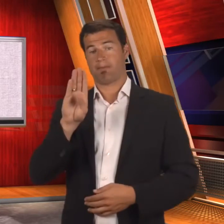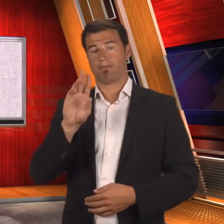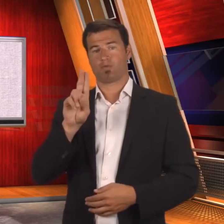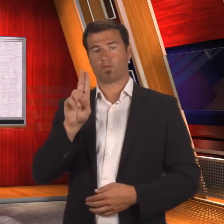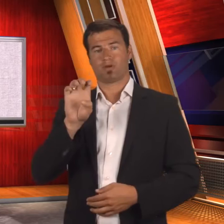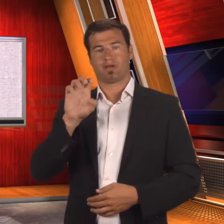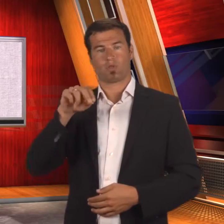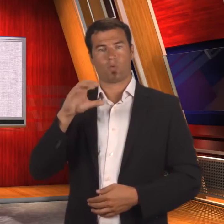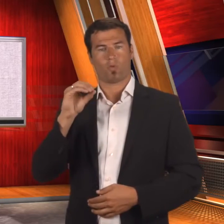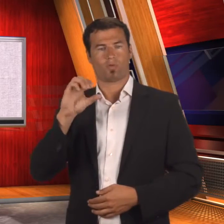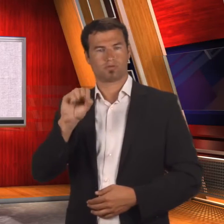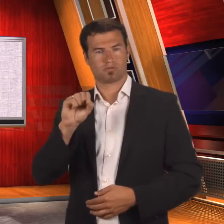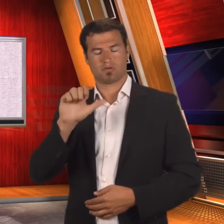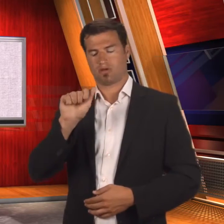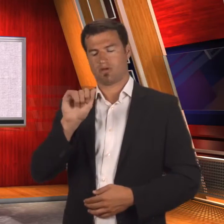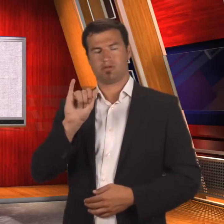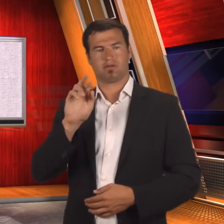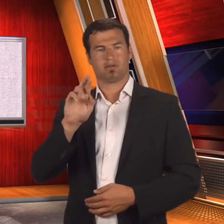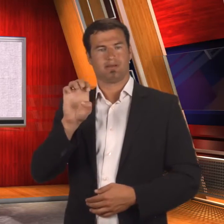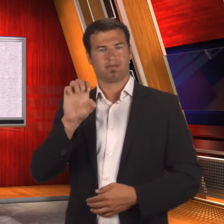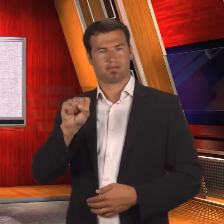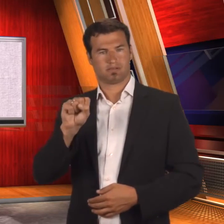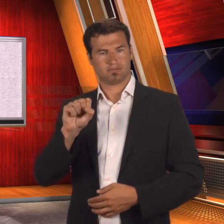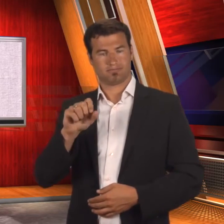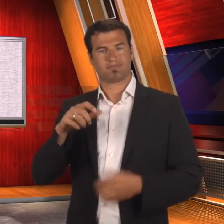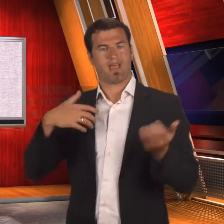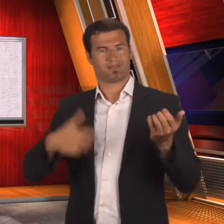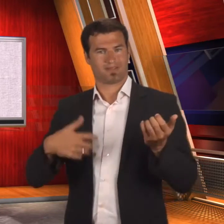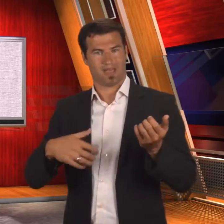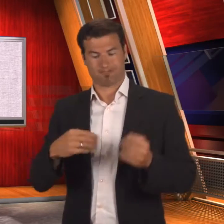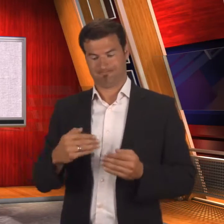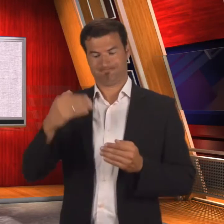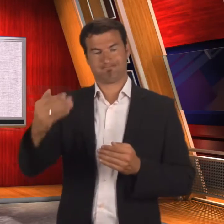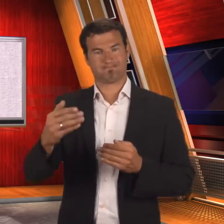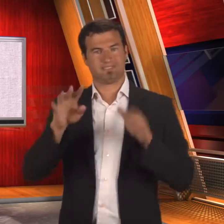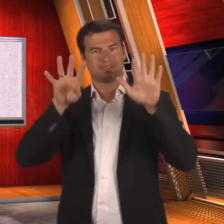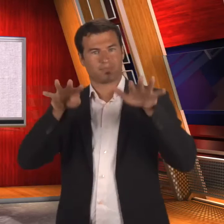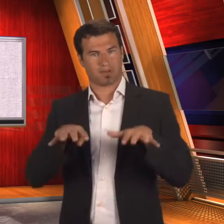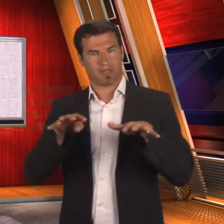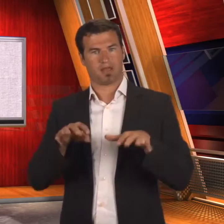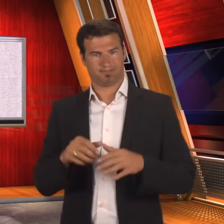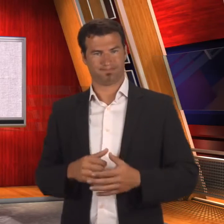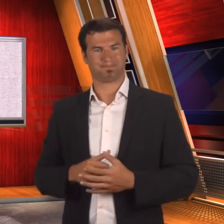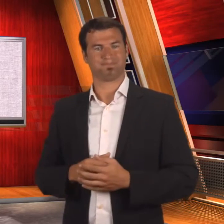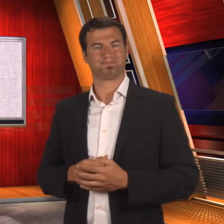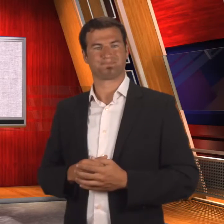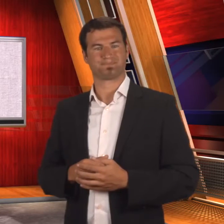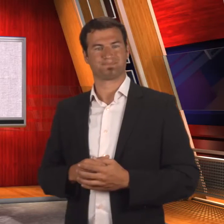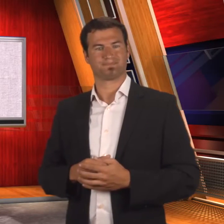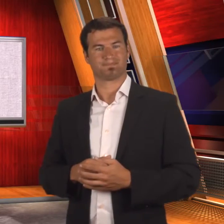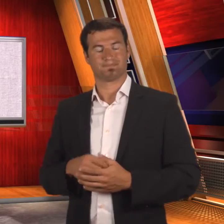the 125th IOC session in Buenos Aires, Argentina